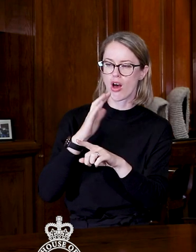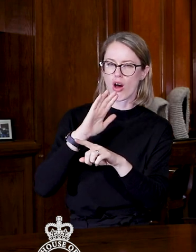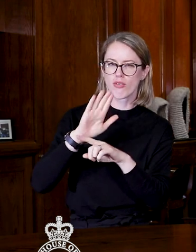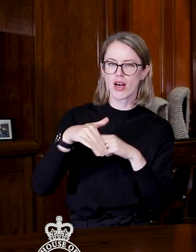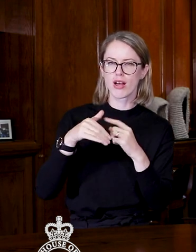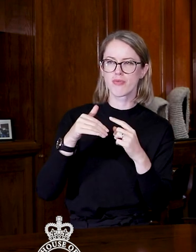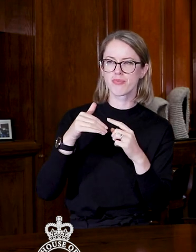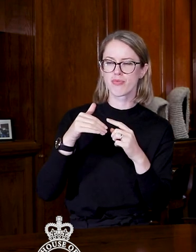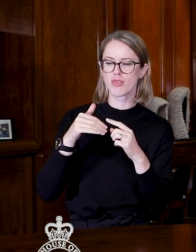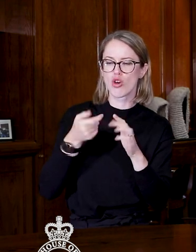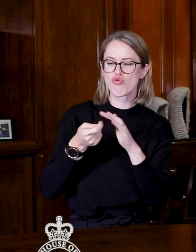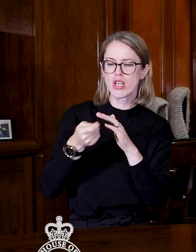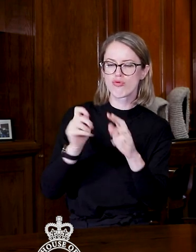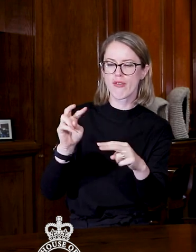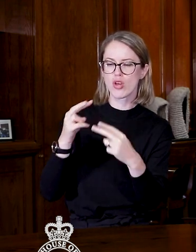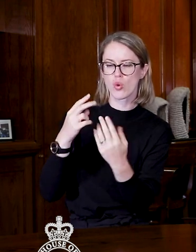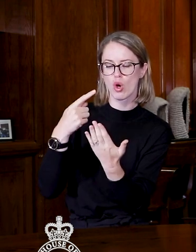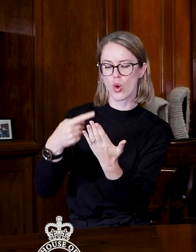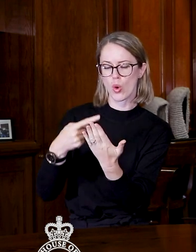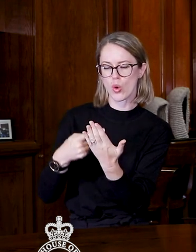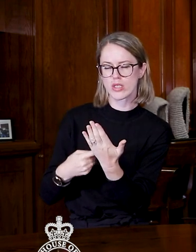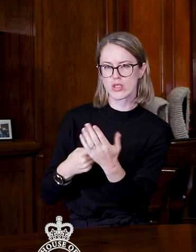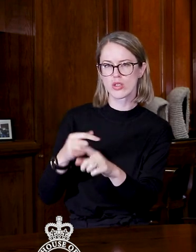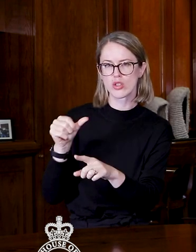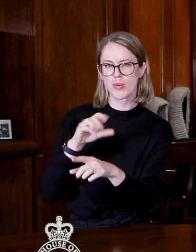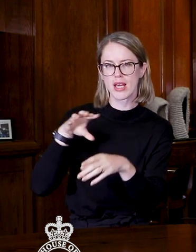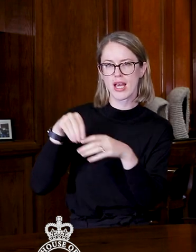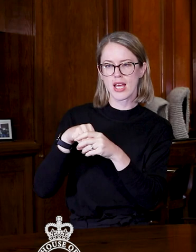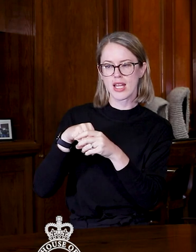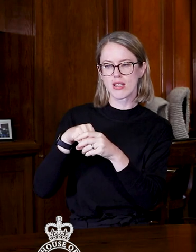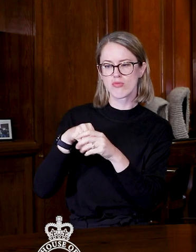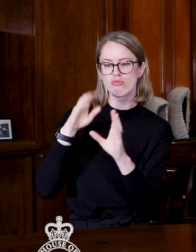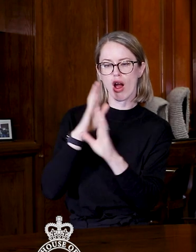rent review clauses to be in residential contracts.